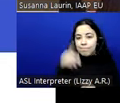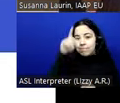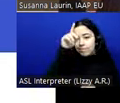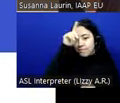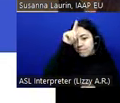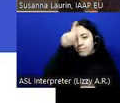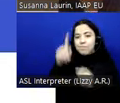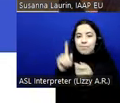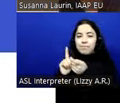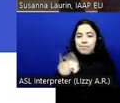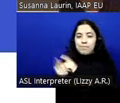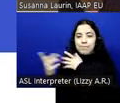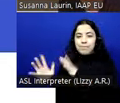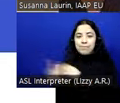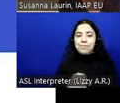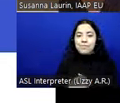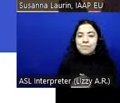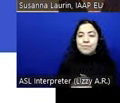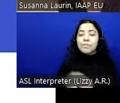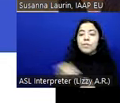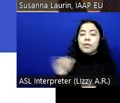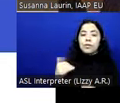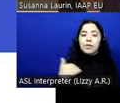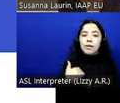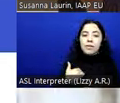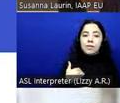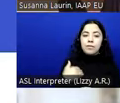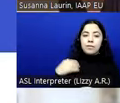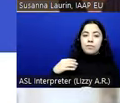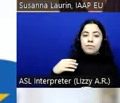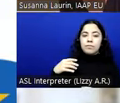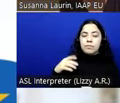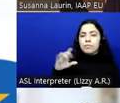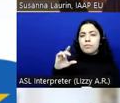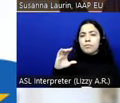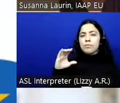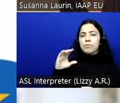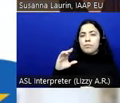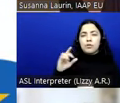Today we also have Czech translations. I will ask my dear colleague Radek to say